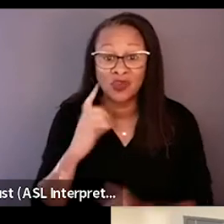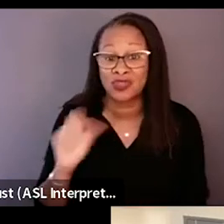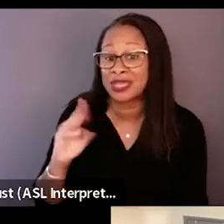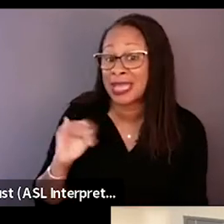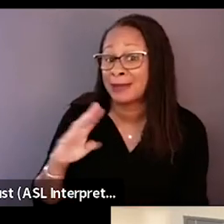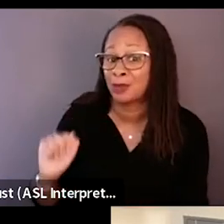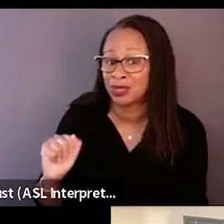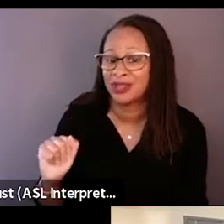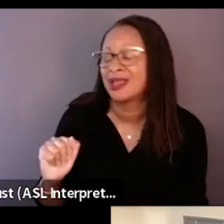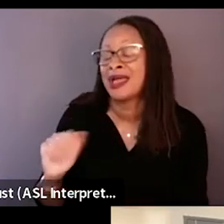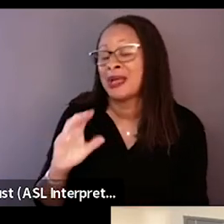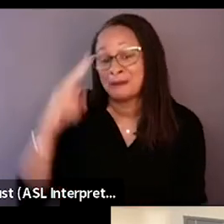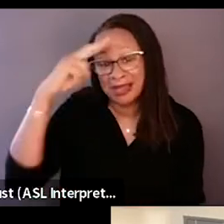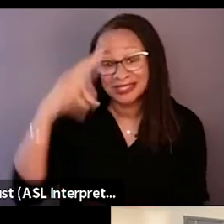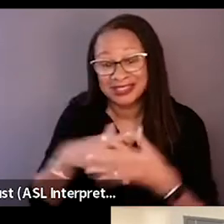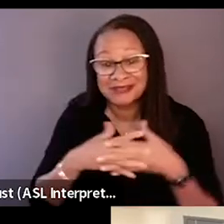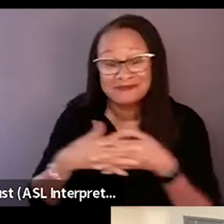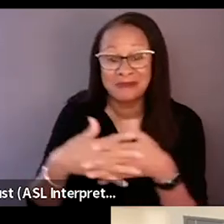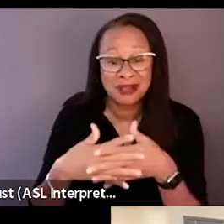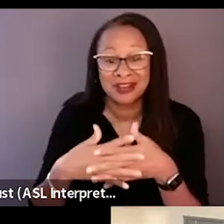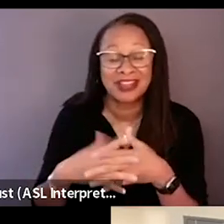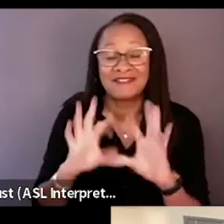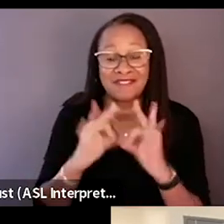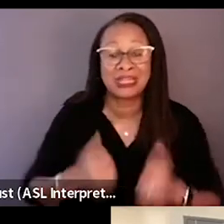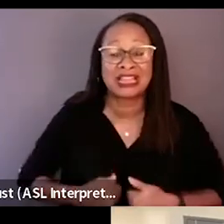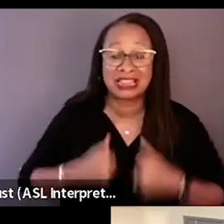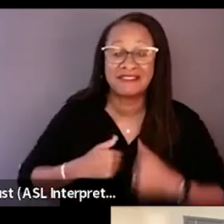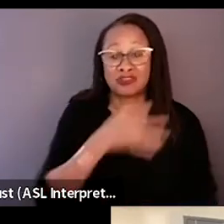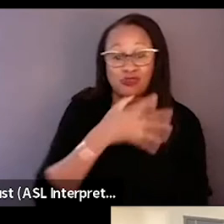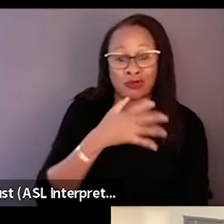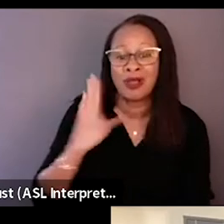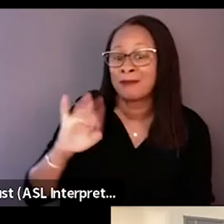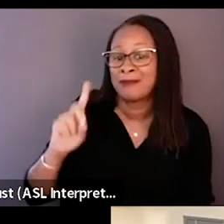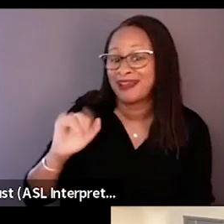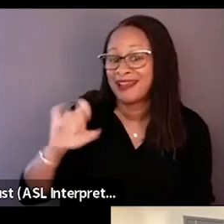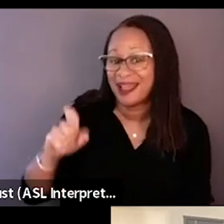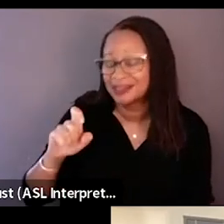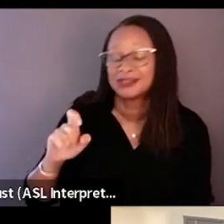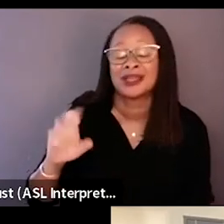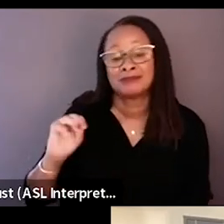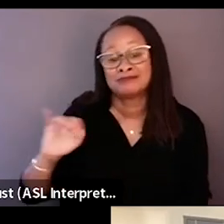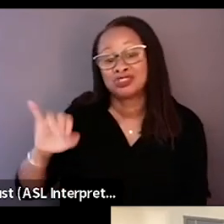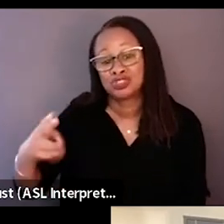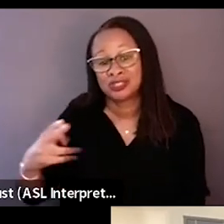American family living in rural Bad Ax, Michigan. And this is why we feel the way we feel. This is what we had to go through.